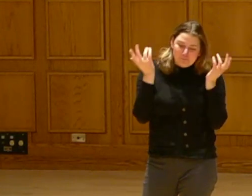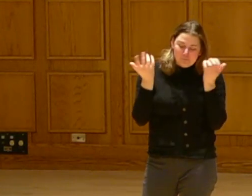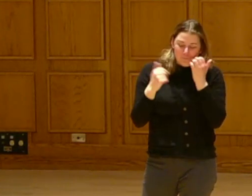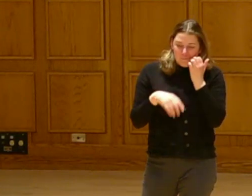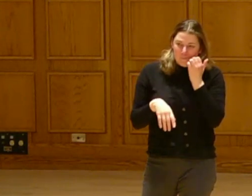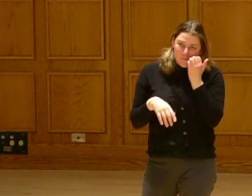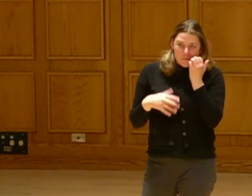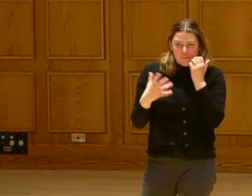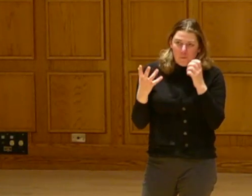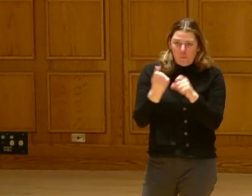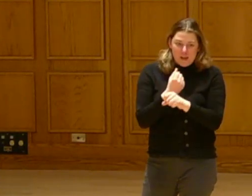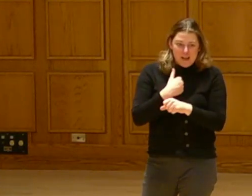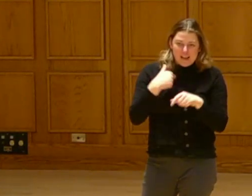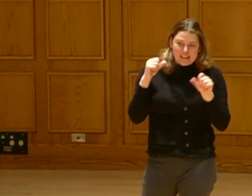Now I have the opportunity to work with youth.